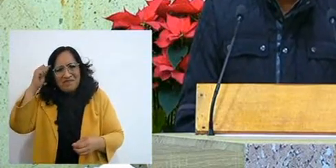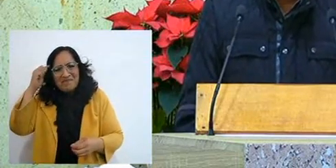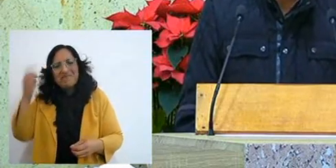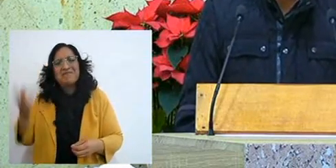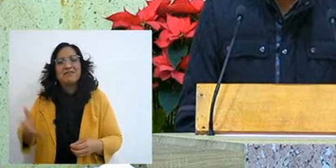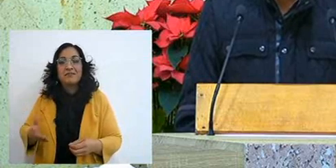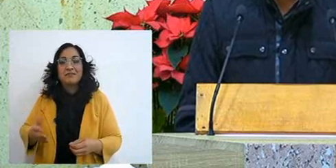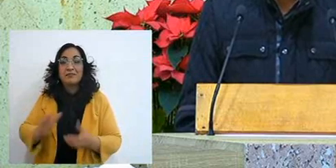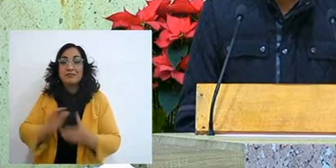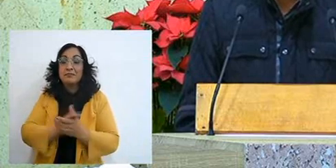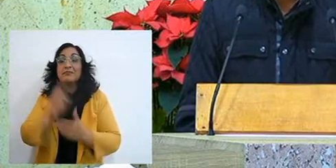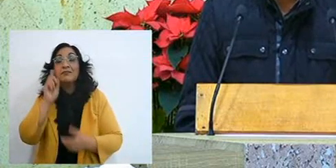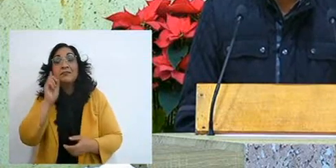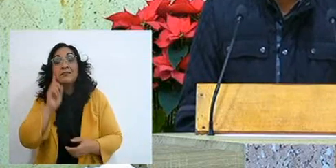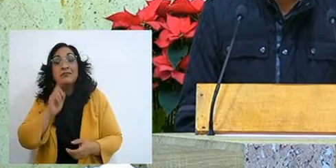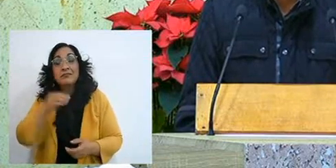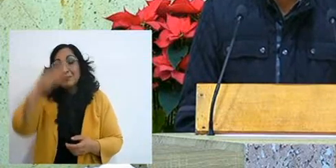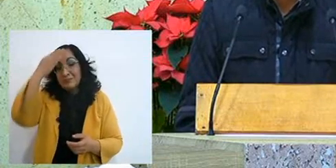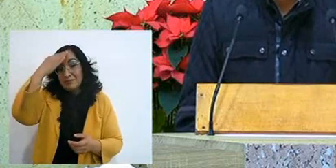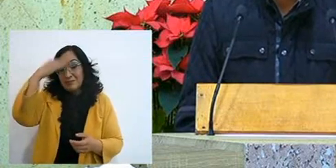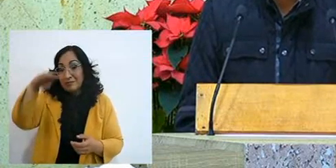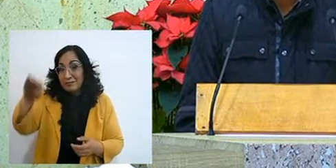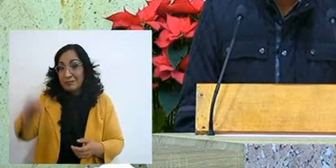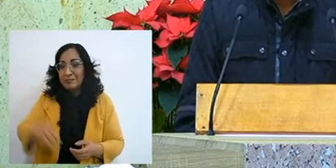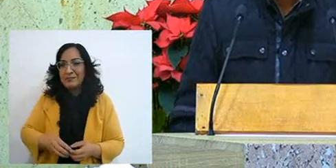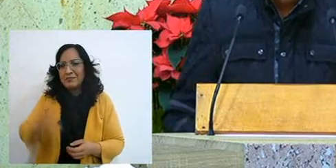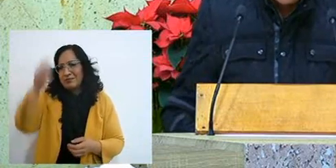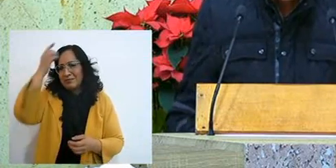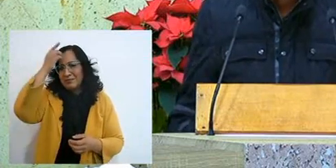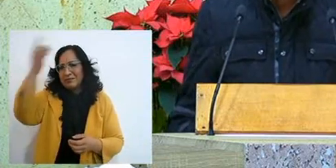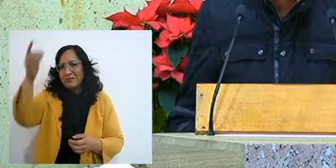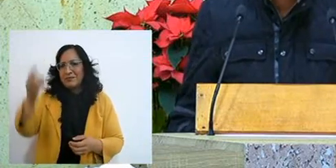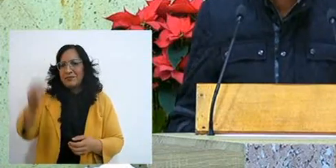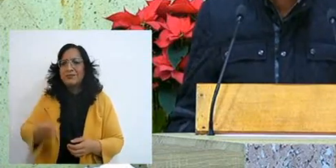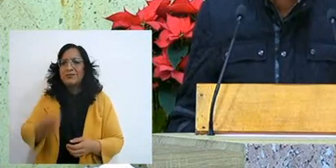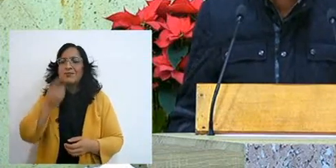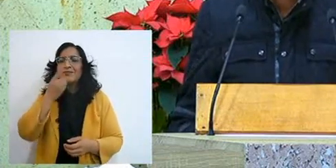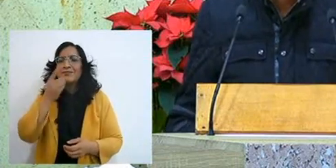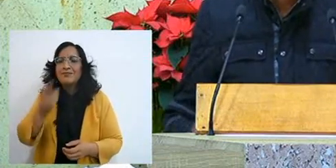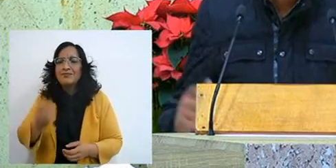and my wife, well, she already knew about the Lord and my wife said, don't worry, the Lord is going to heal him,